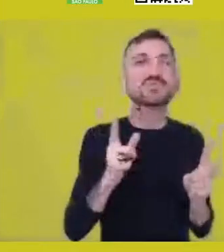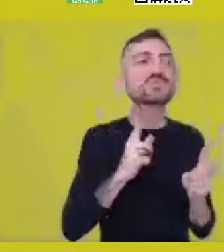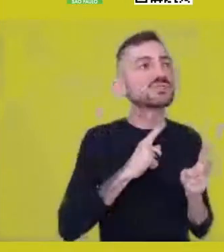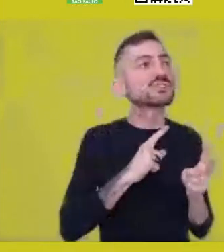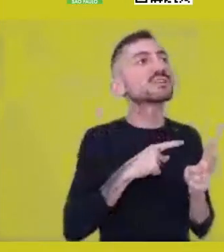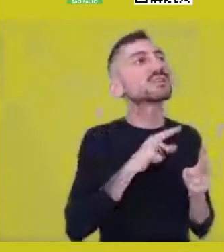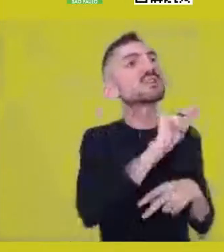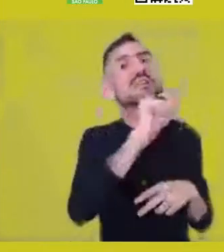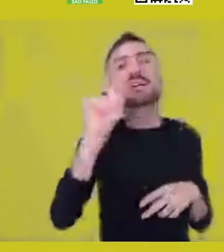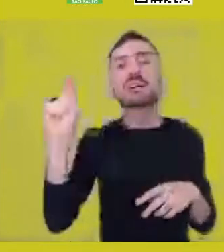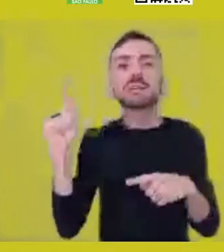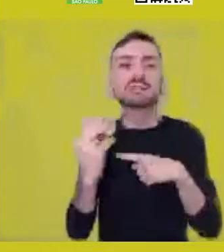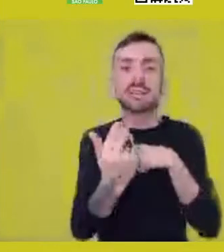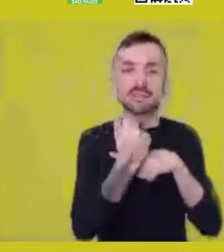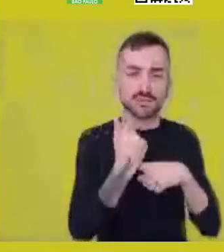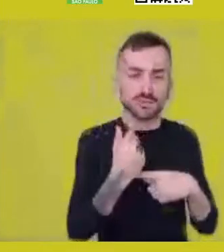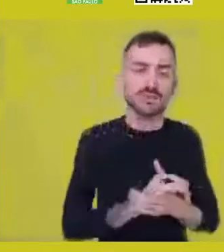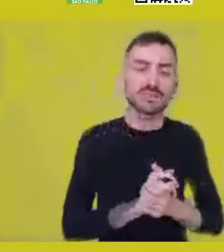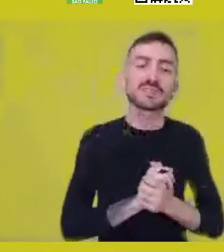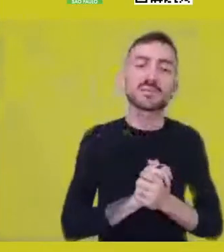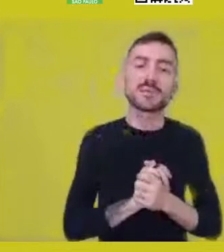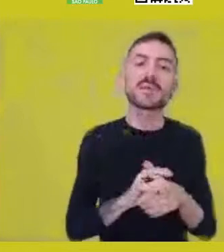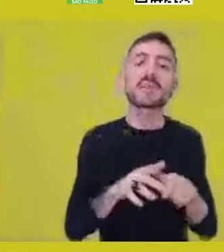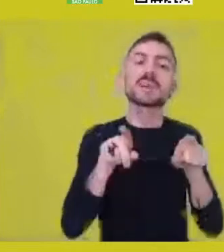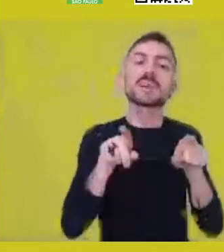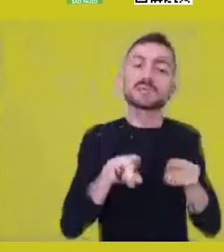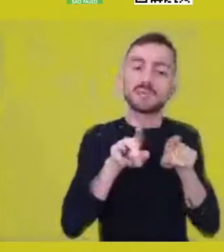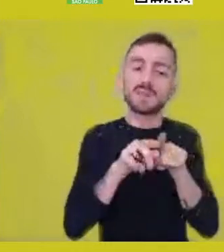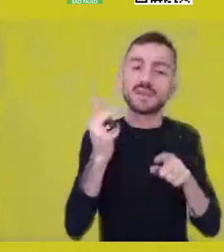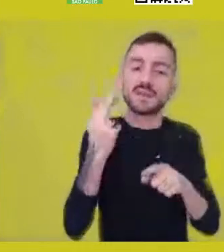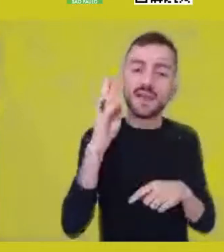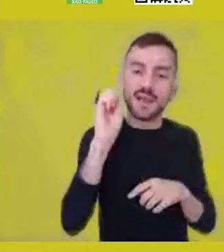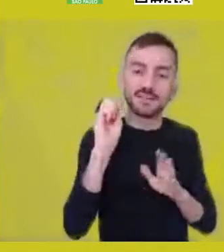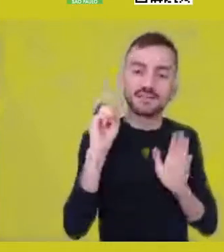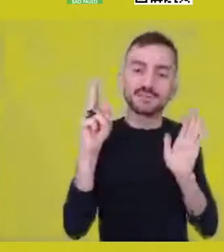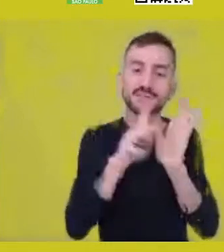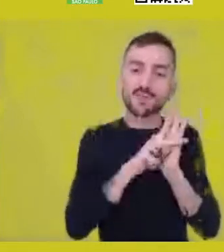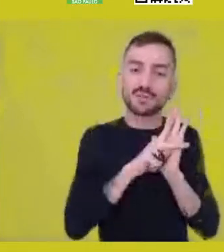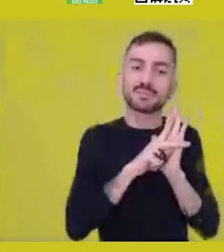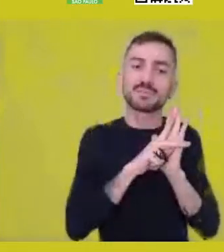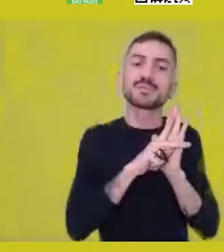and taking it to ancient times, art is in the dexterity of construction